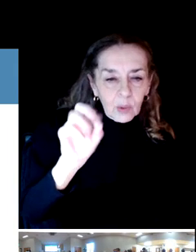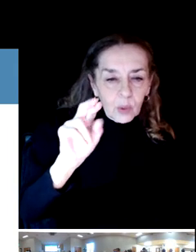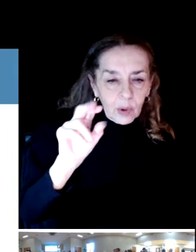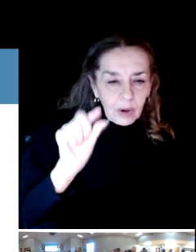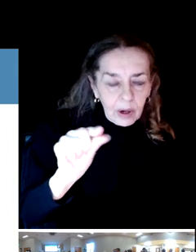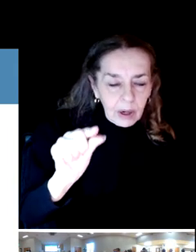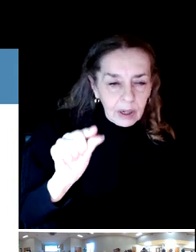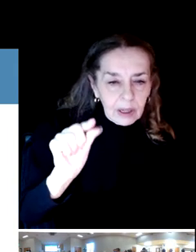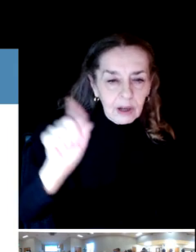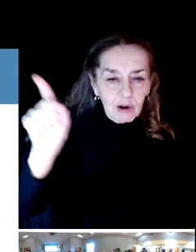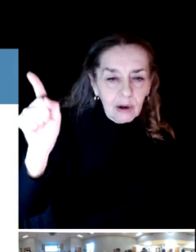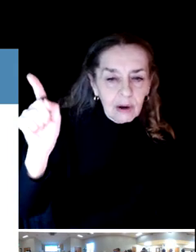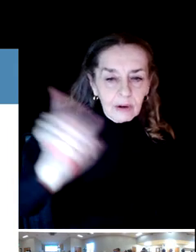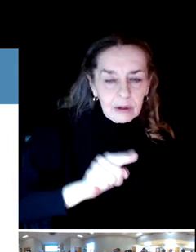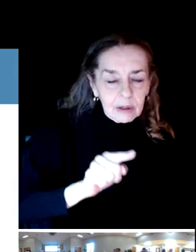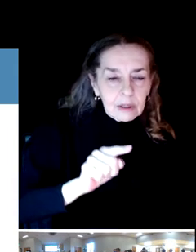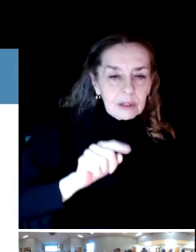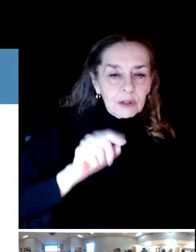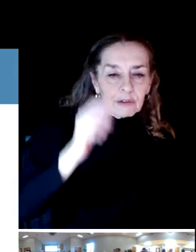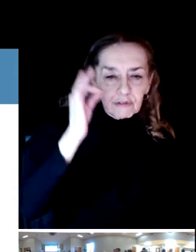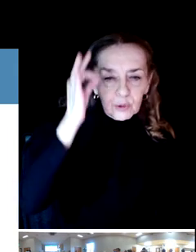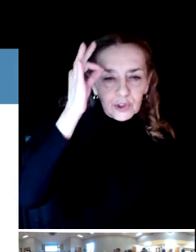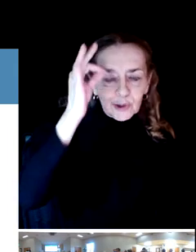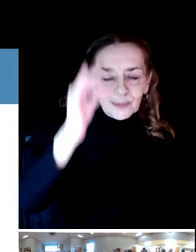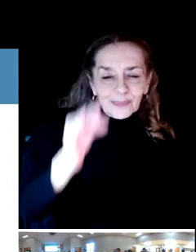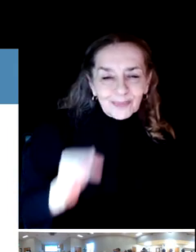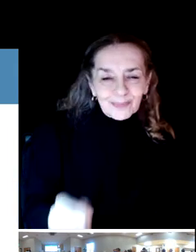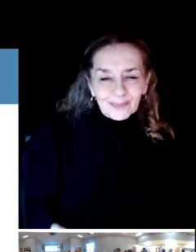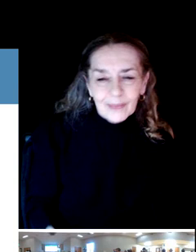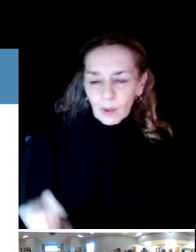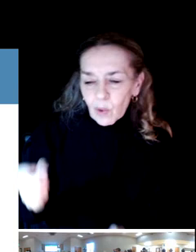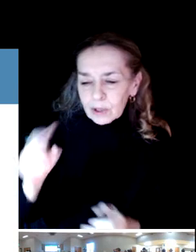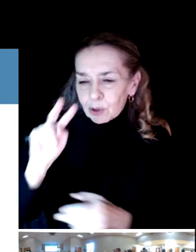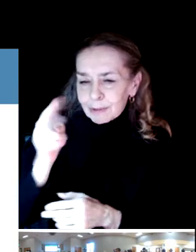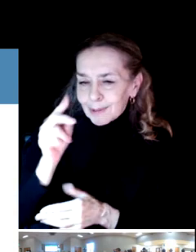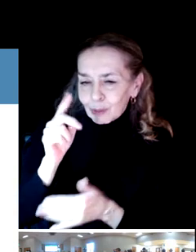I always want to make sure. Before I get people wrong information.